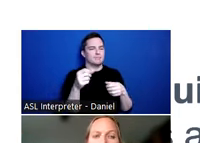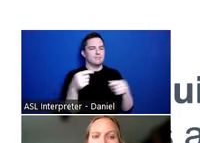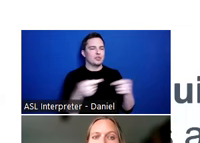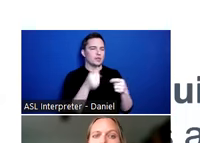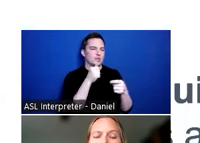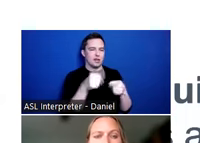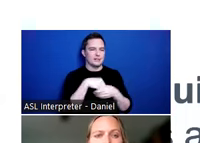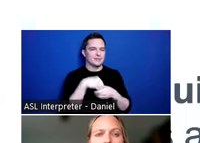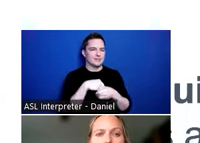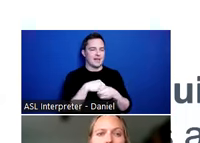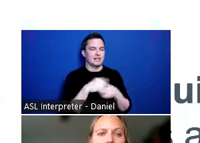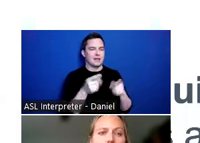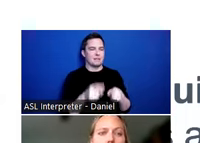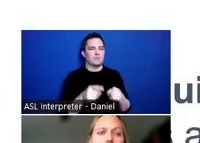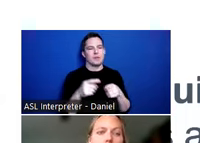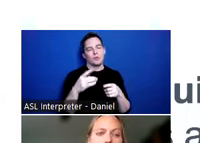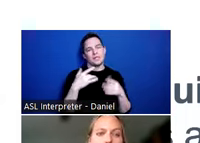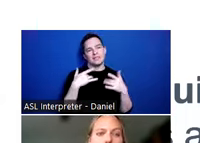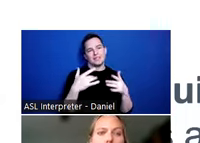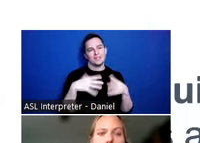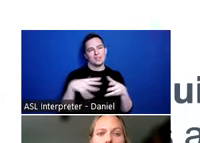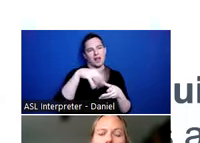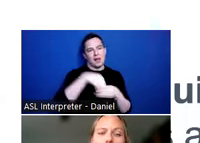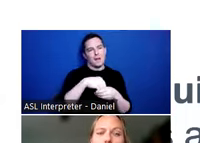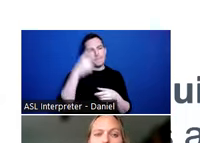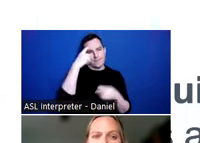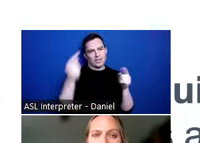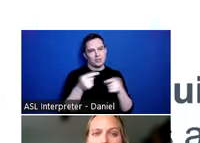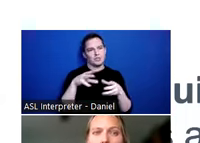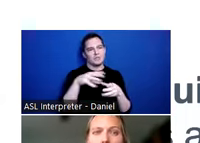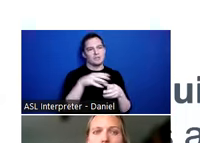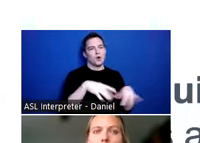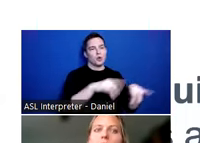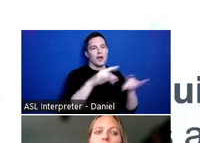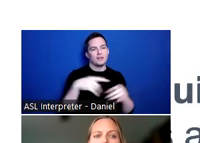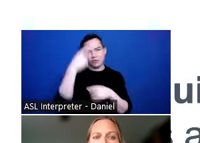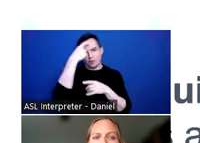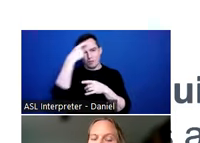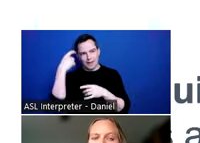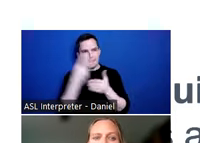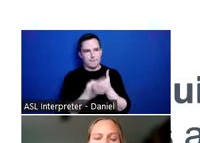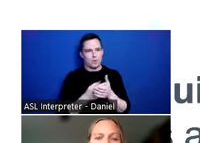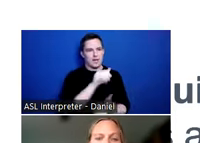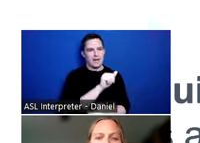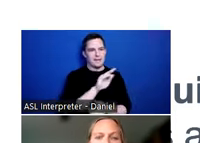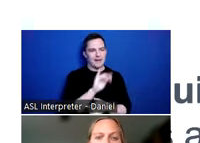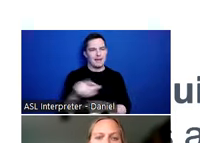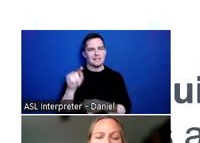In general, we use the term brain injury to encompass both acquired brain injury and traumatic brain injury. But just like the definitions of homelessness,